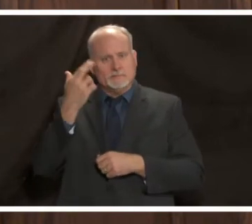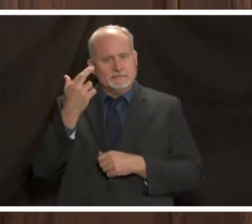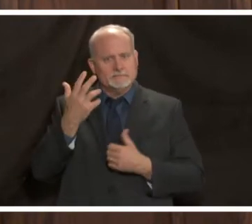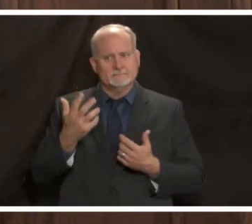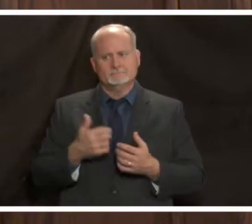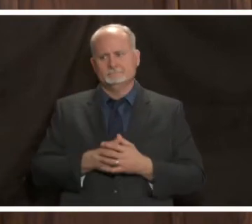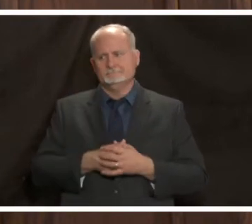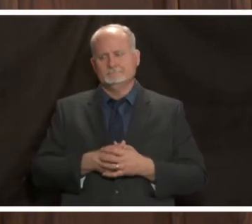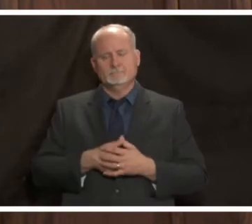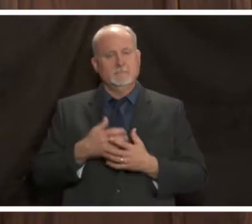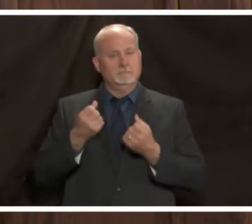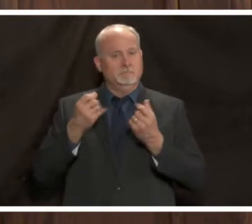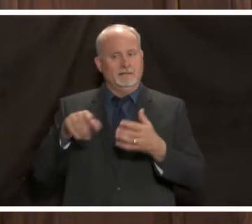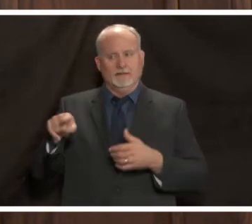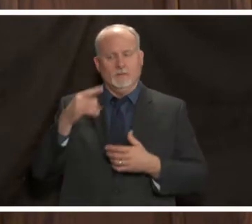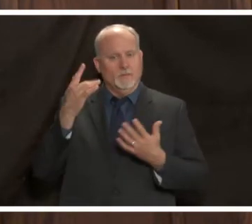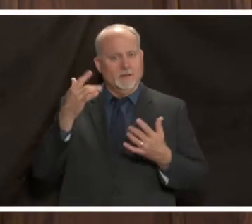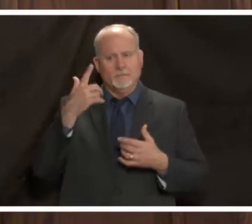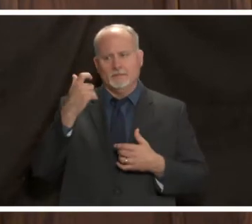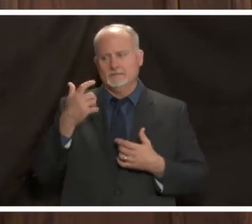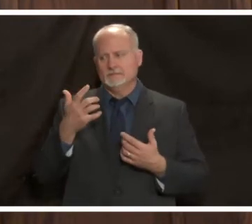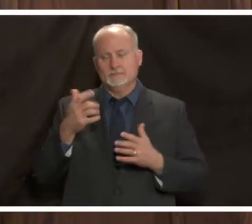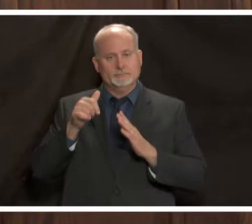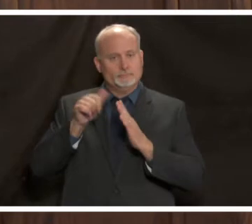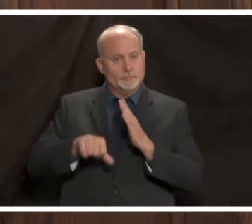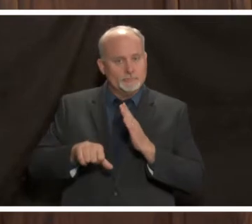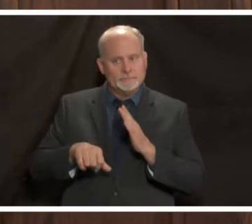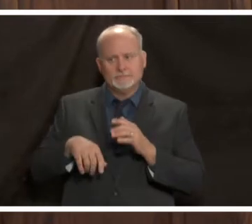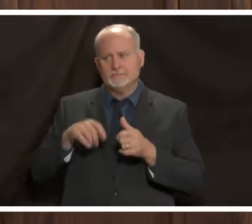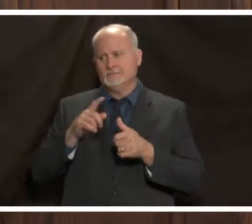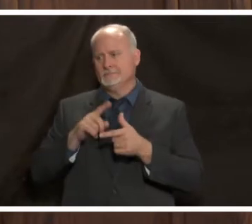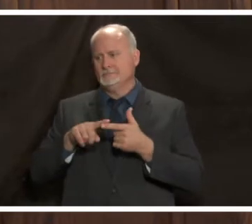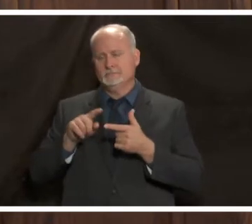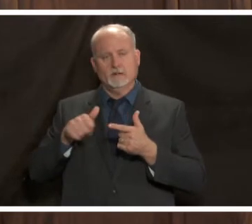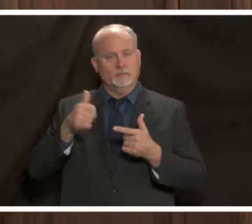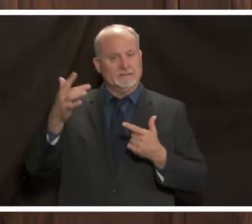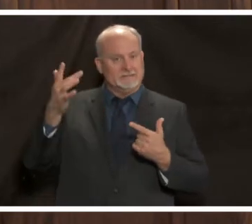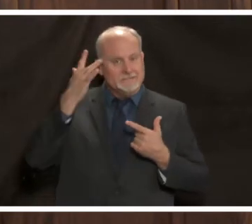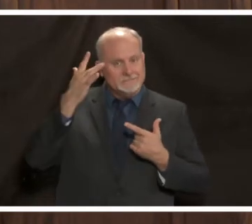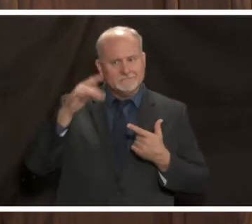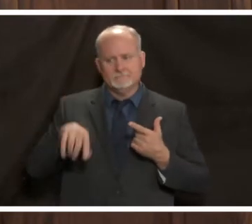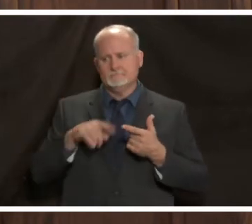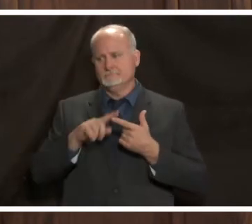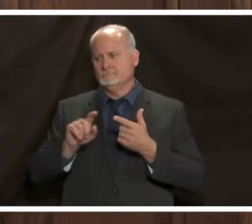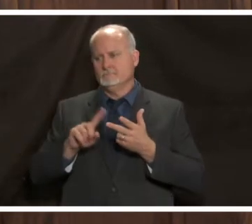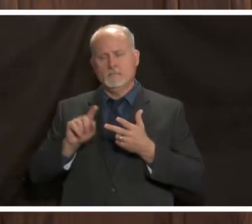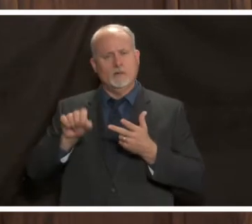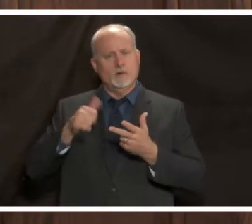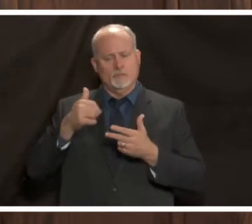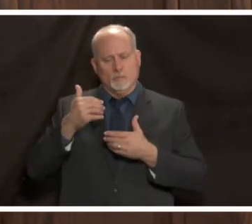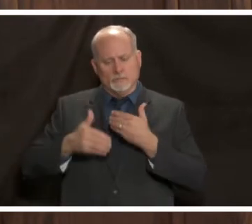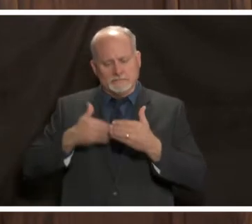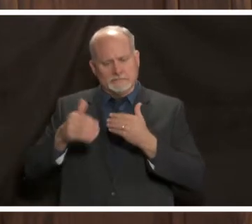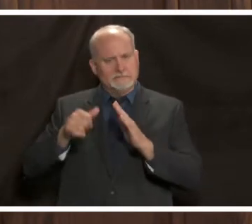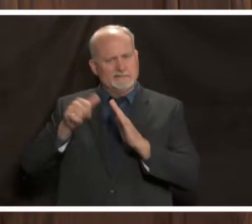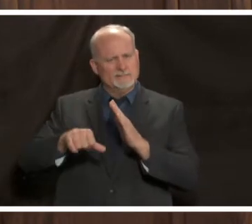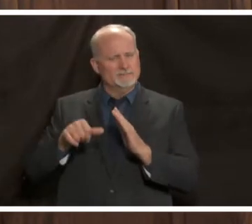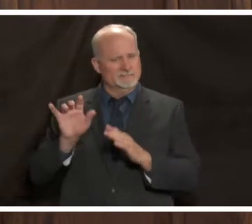so a lot of those patients are there because they're having surgery for different illnesses they're having different procedures done or other things like that they may be there for their